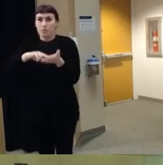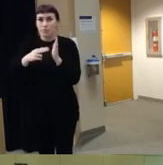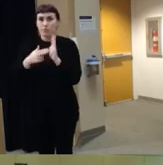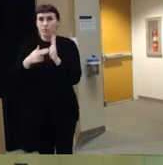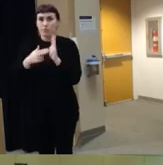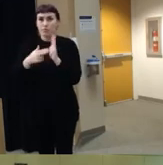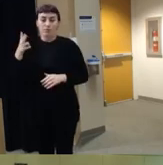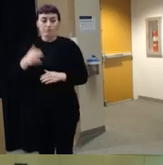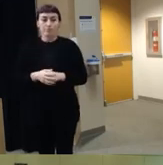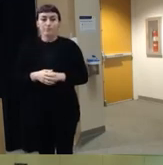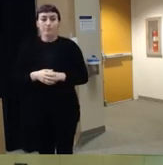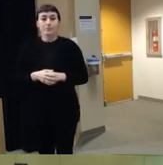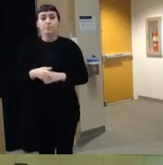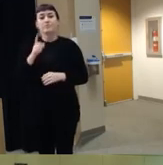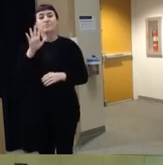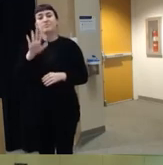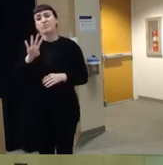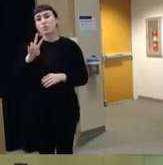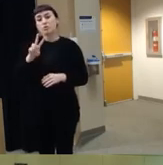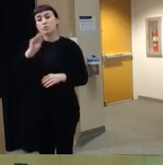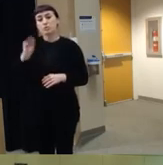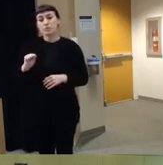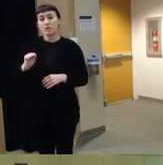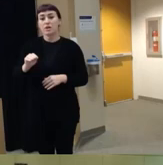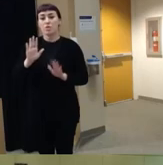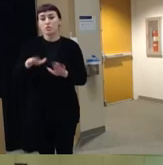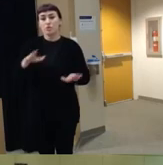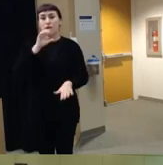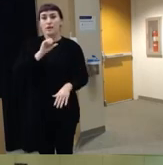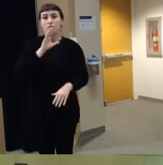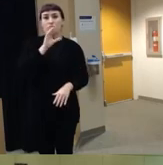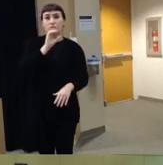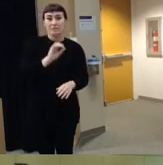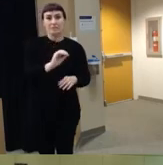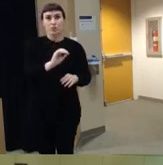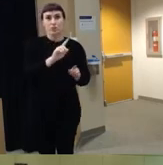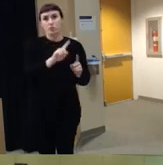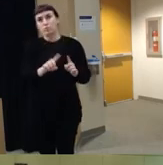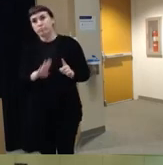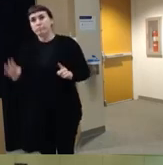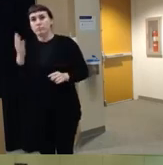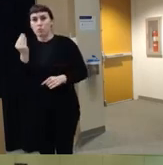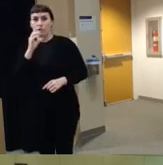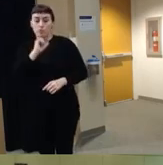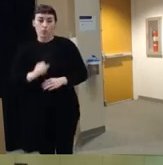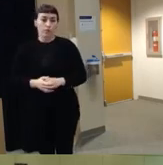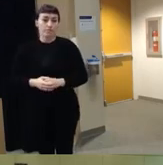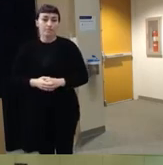roughly 42% of those were among children between the ages of 0 and 14 um and unintentional firearm